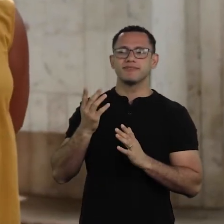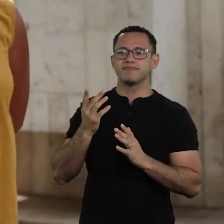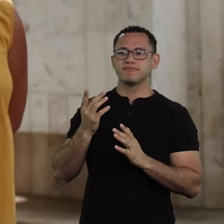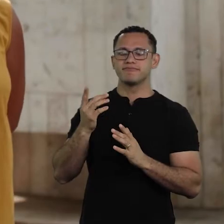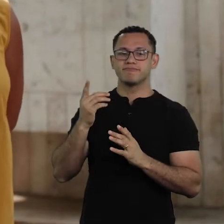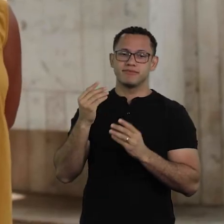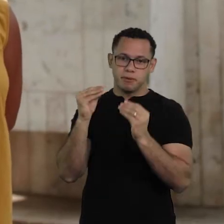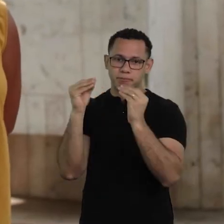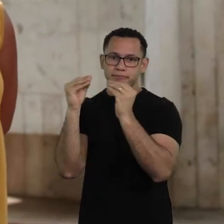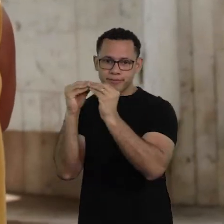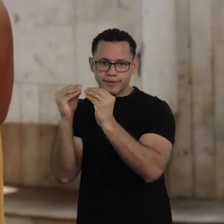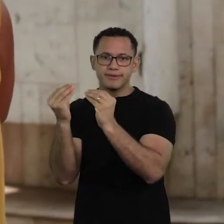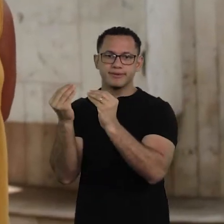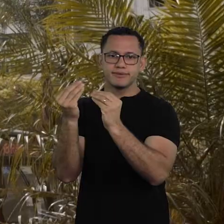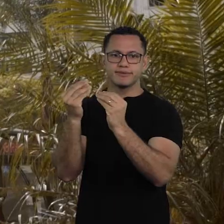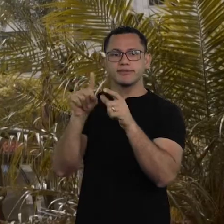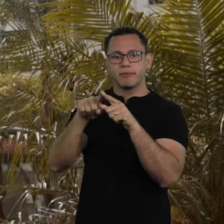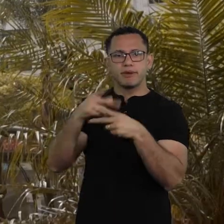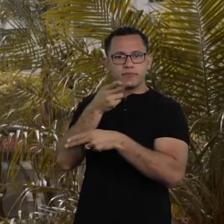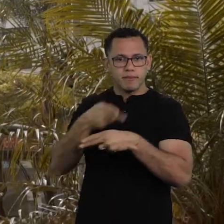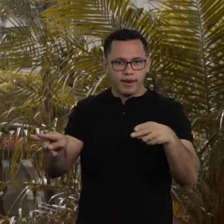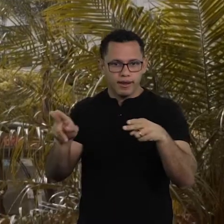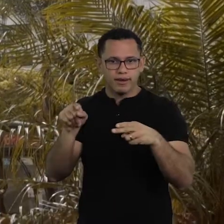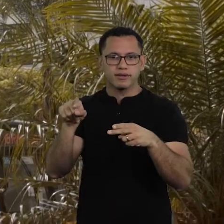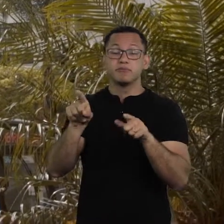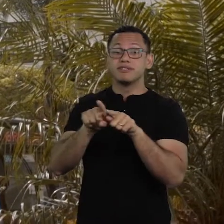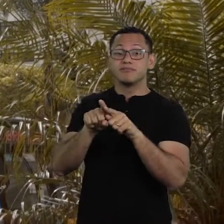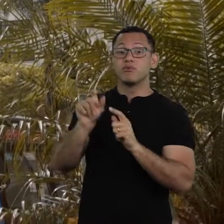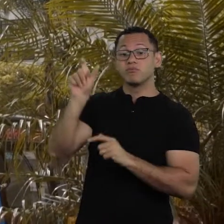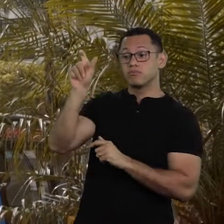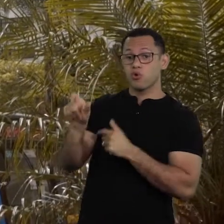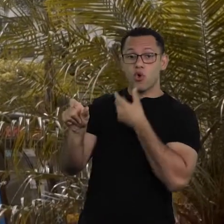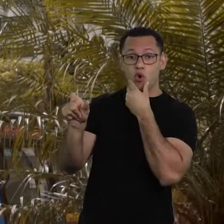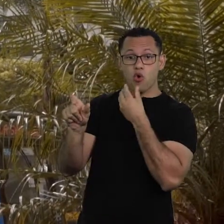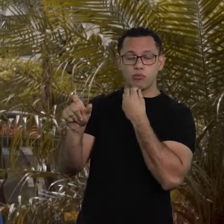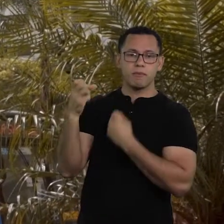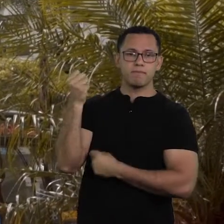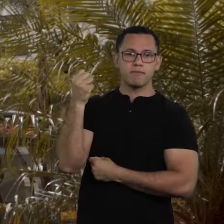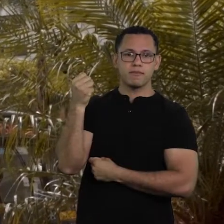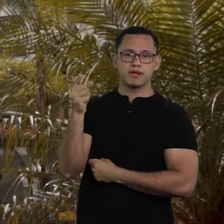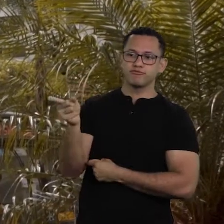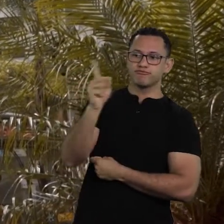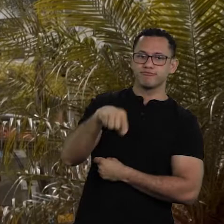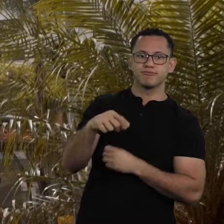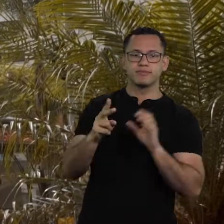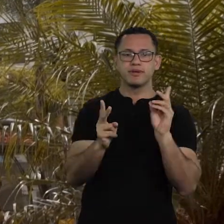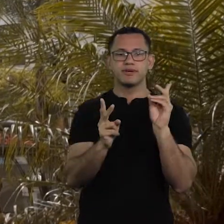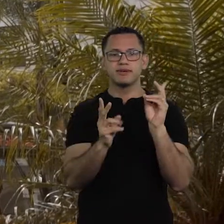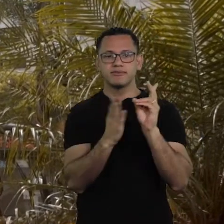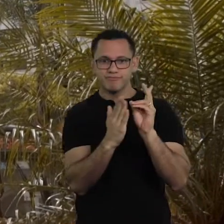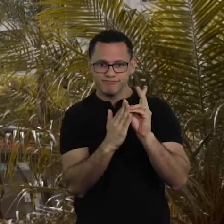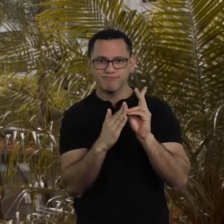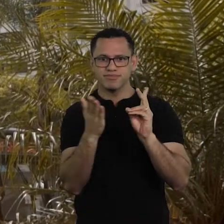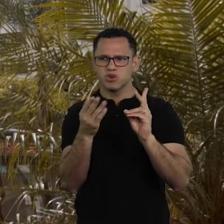not only was it a kiss between two naked people, but he was a white man and she was an indigenous woman. And at that time, you can’t have